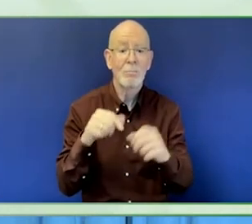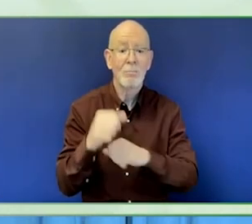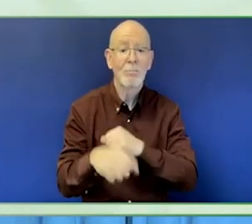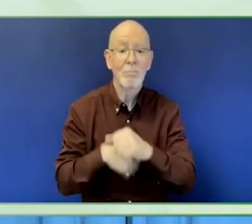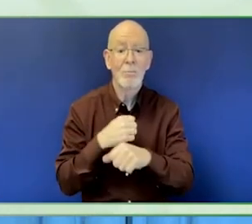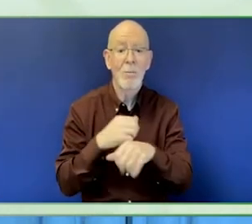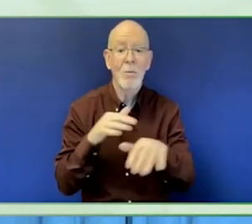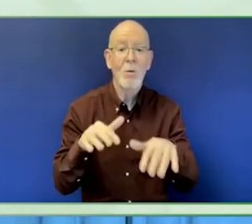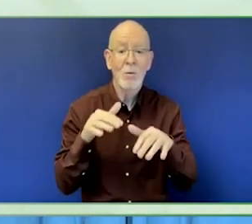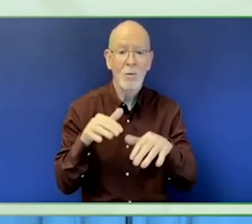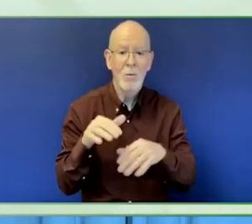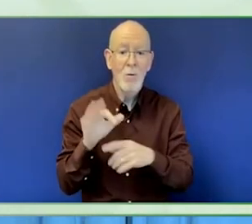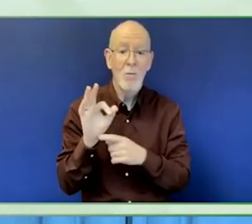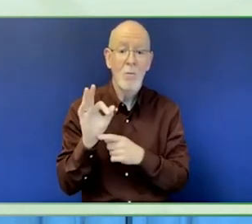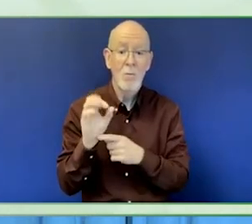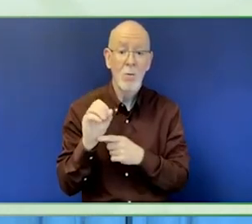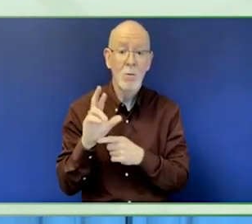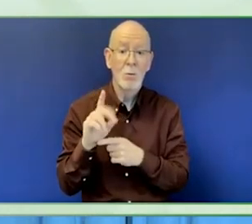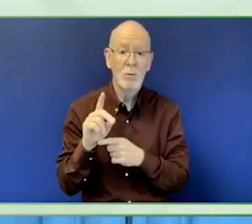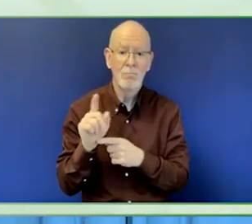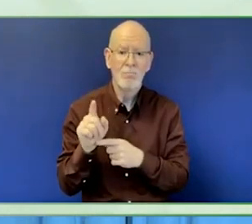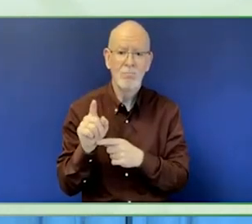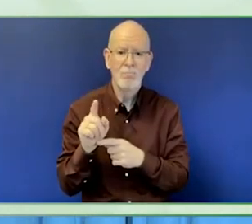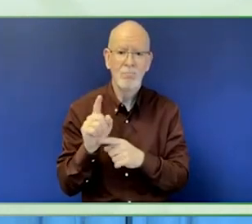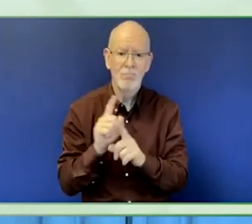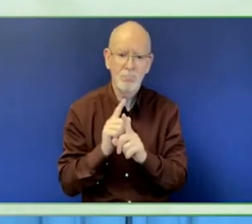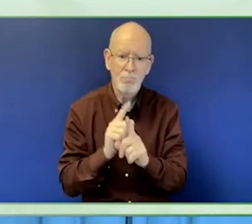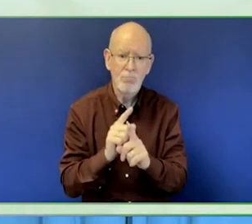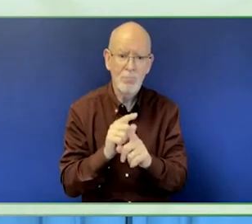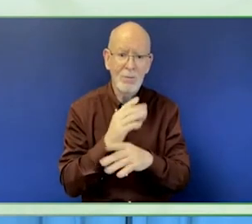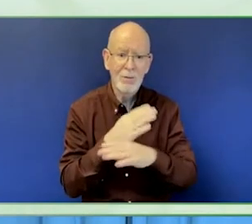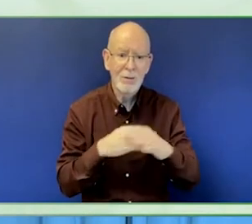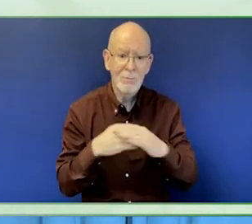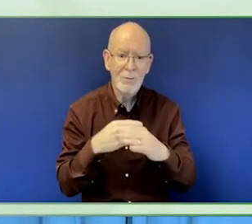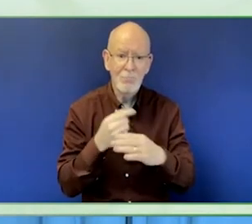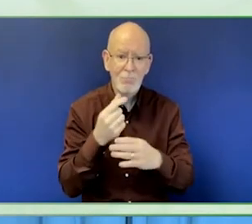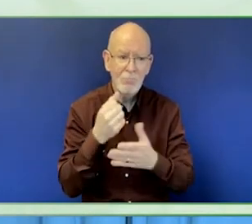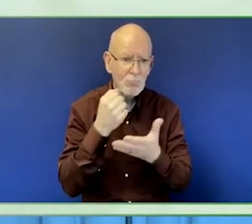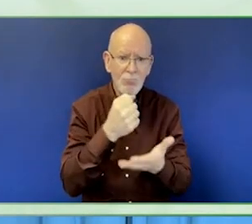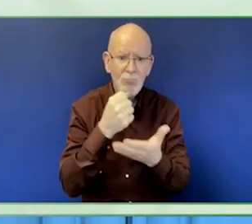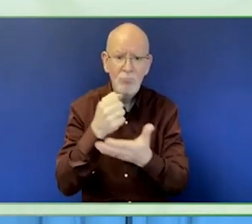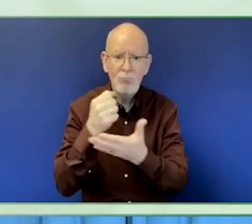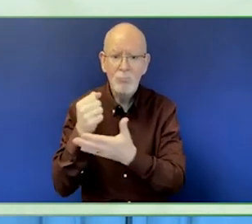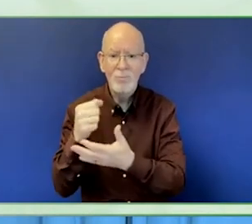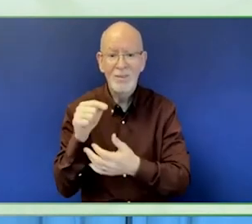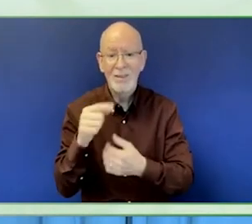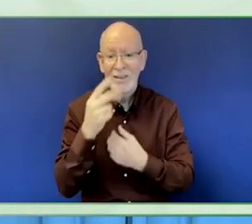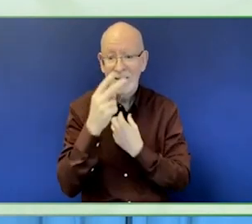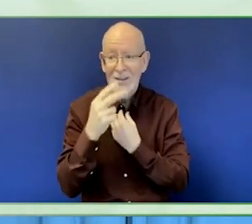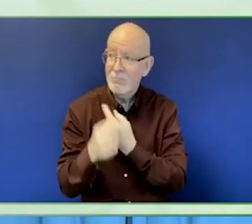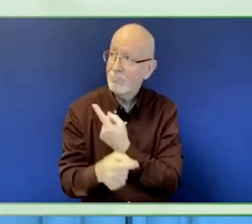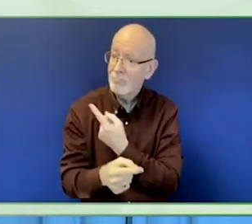America, China, Indonesia, India, Nepal and Sri Lanka, the Middle